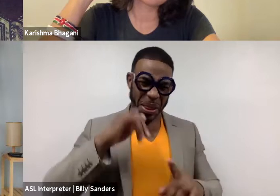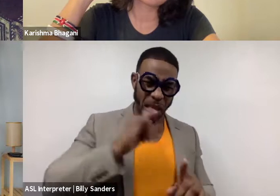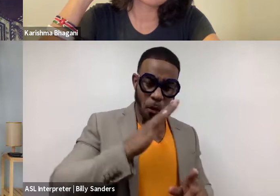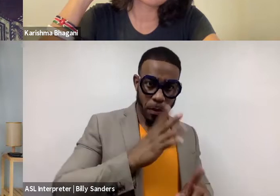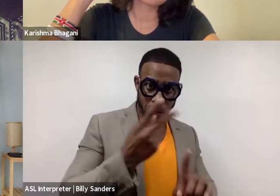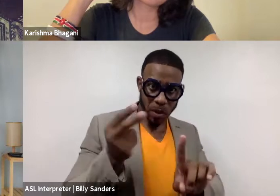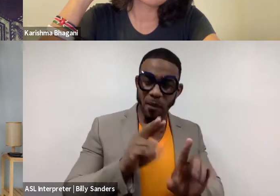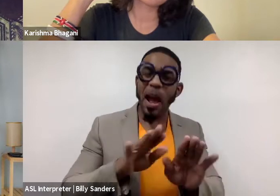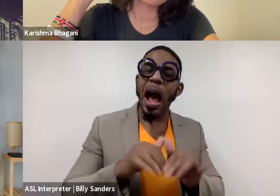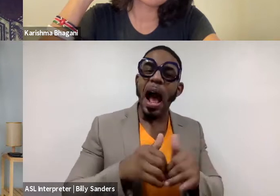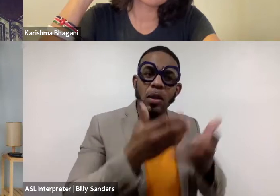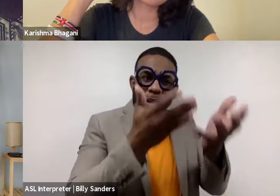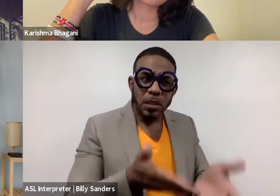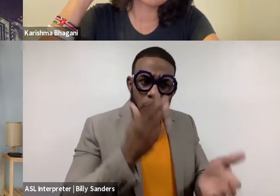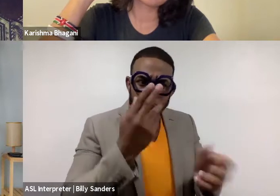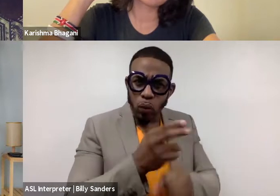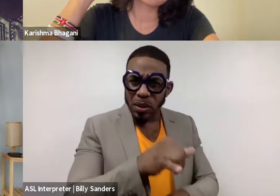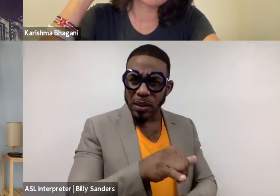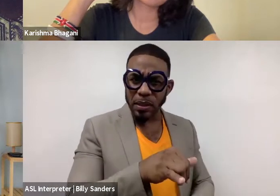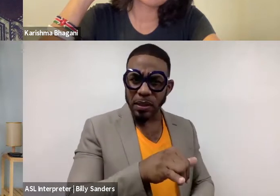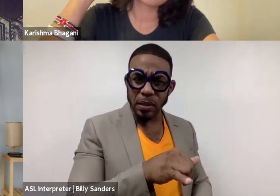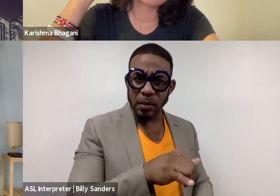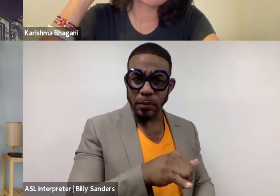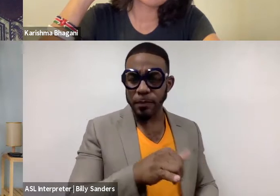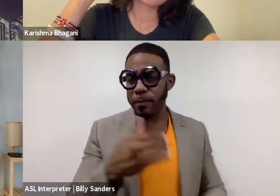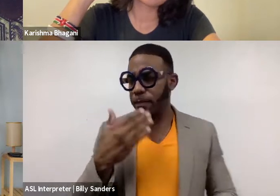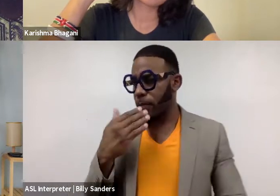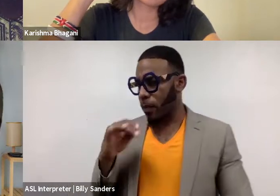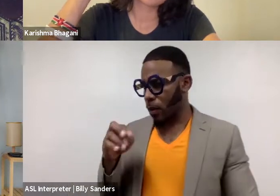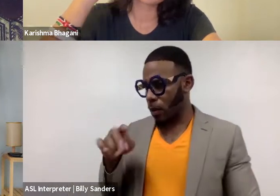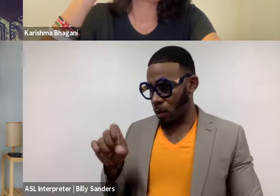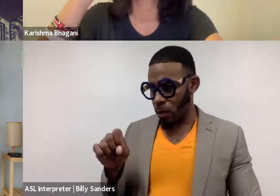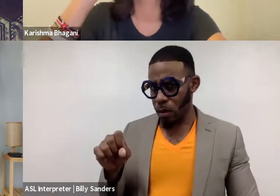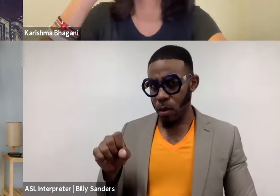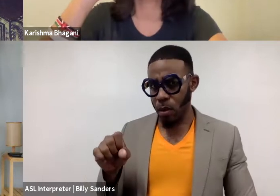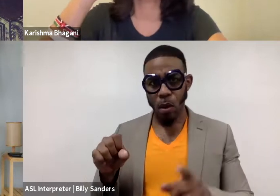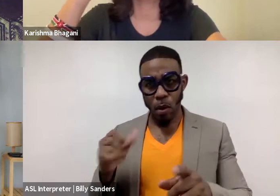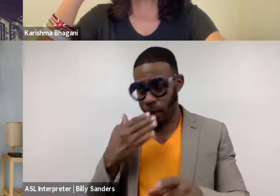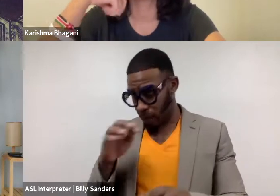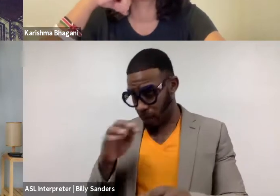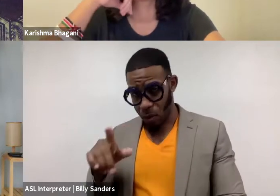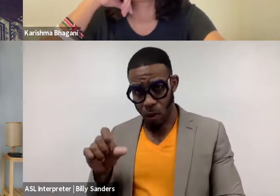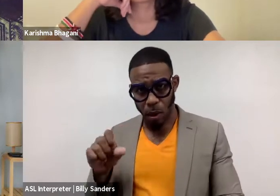how she is going to use that? Thanks Charles. Karishma, what kind of question... Thanks Charles. Just thinking about the realities